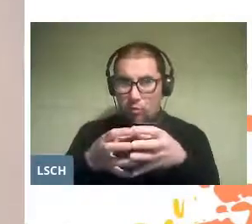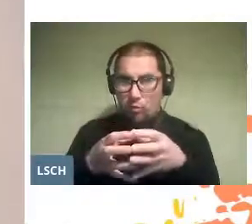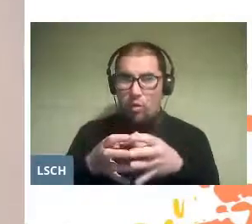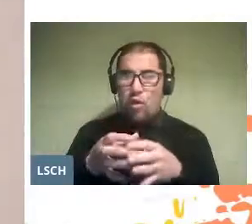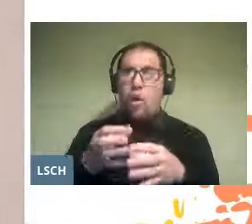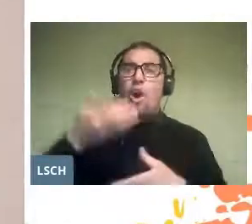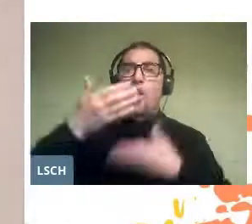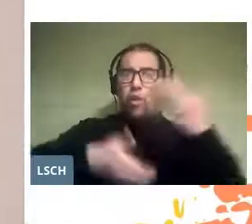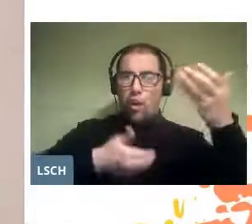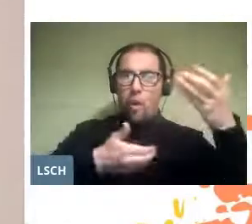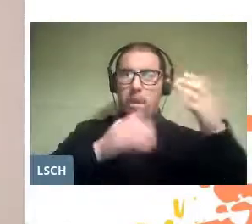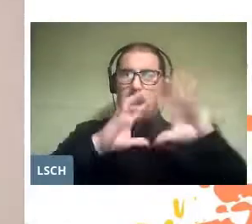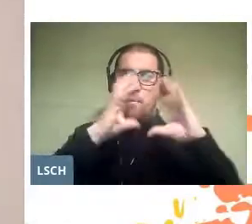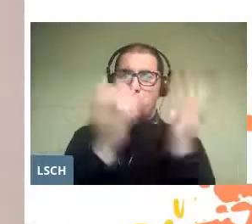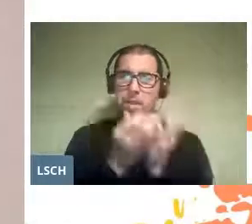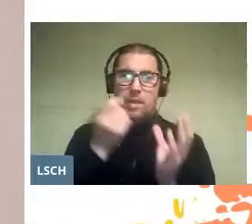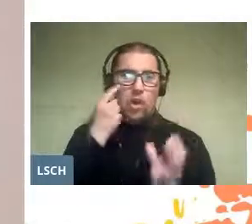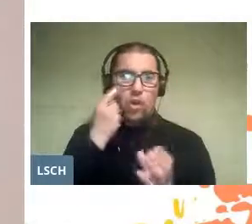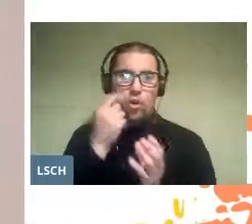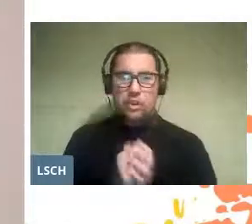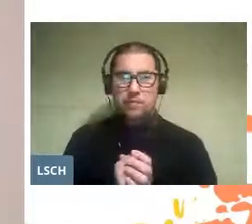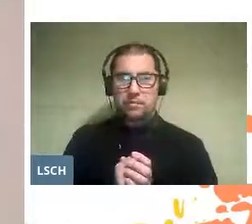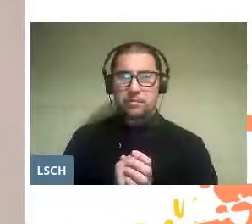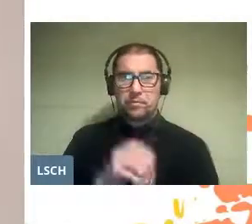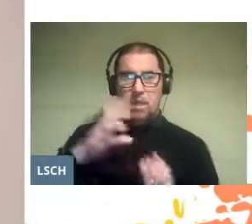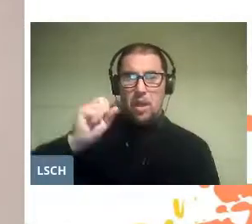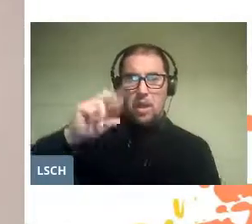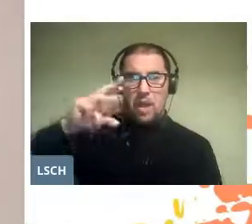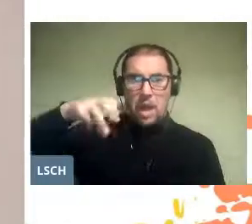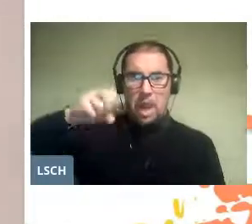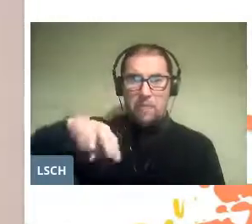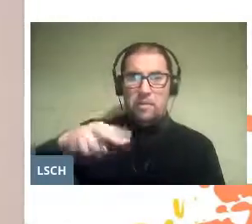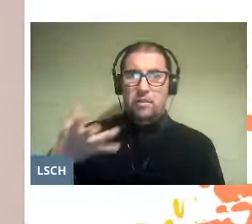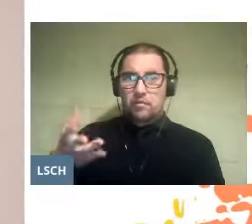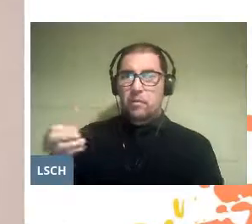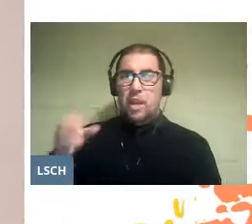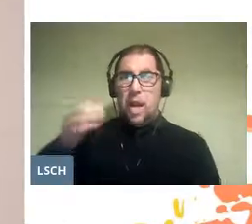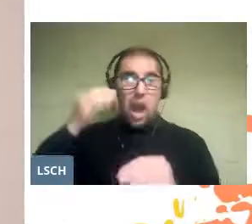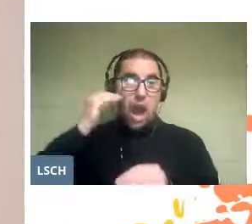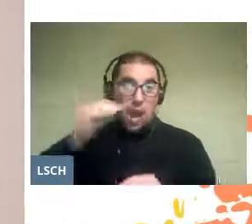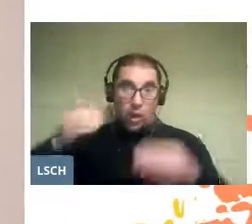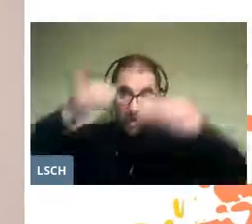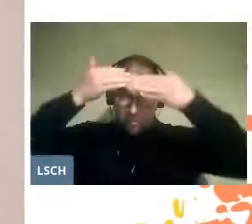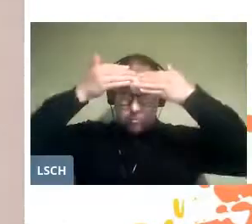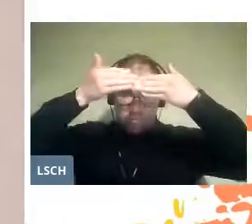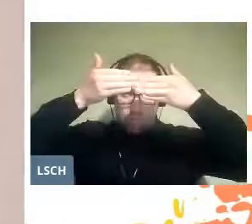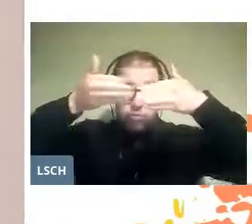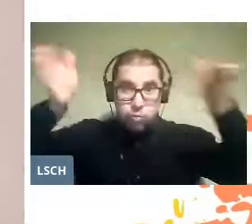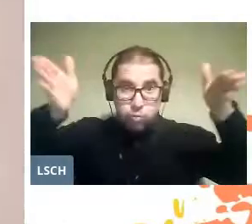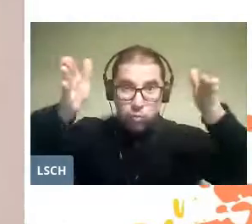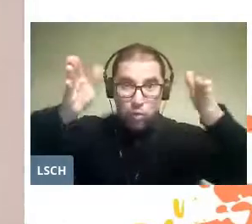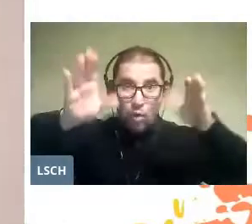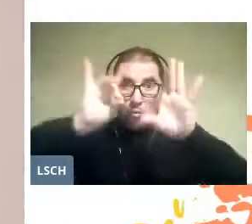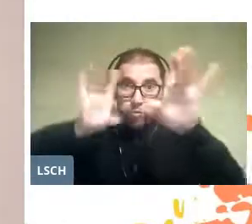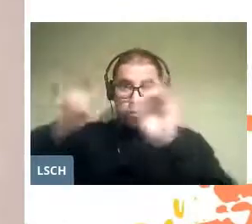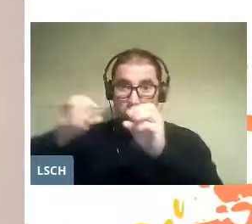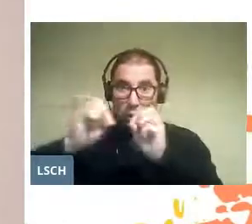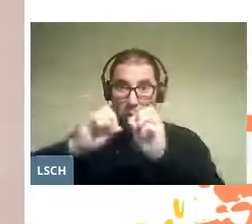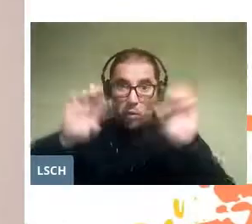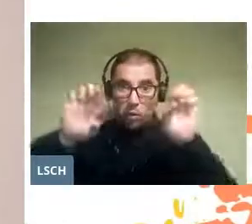known worldwide as Carmen. It opened up a world of possibilities that they didn't know they had,